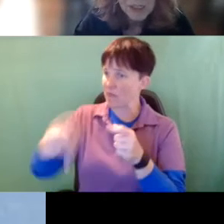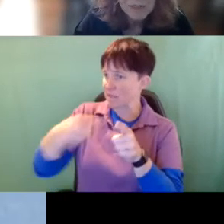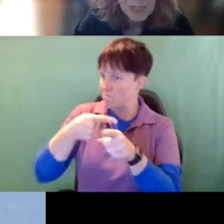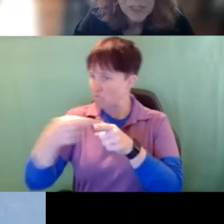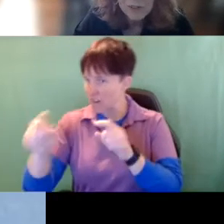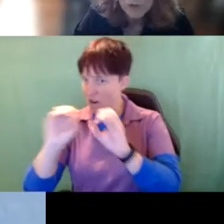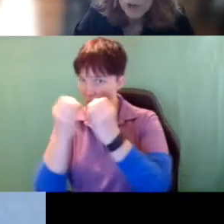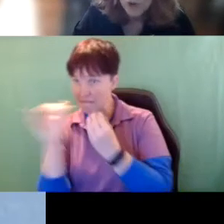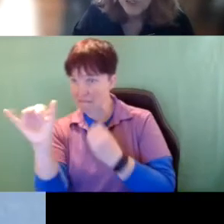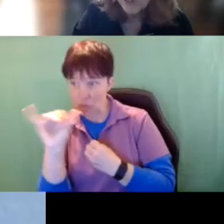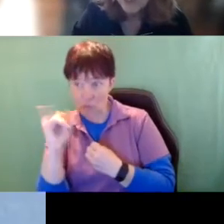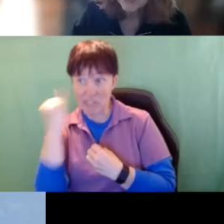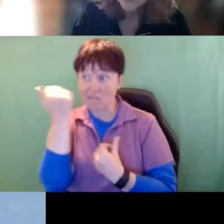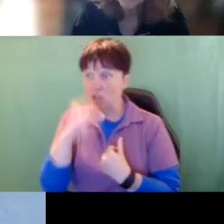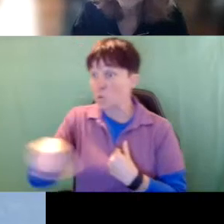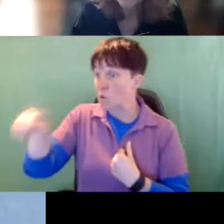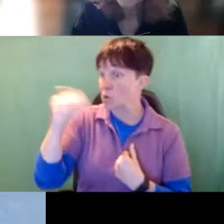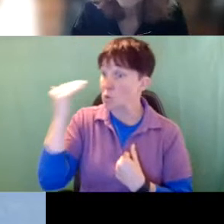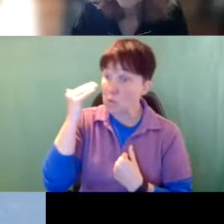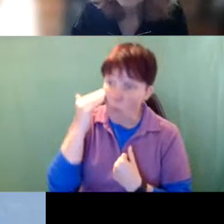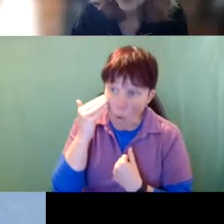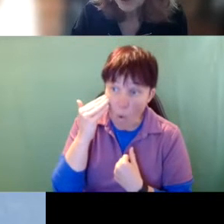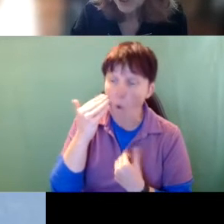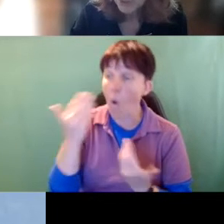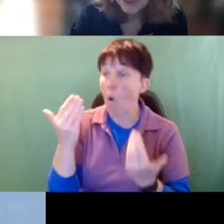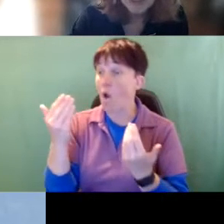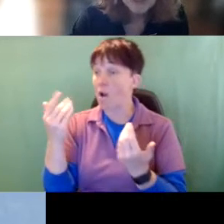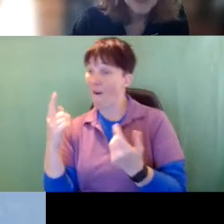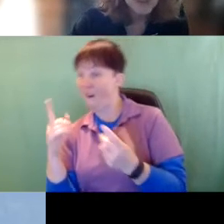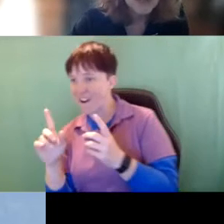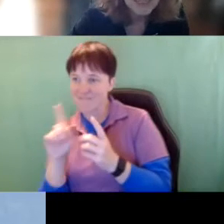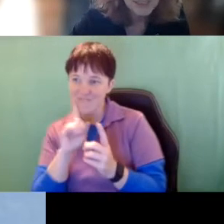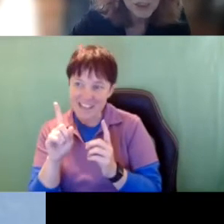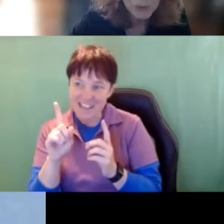If any of you know interveners or rub shoulders with them or have anything to do